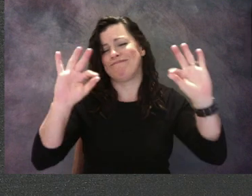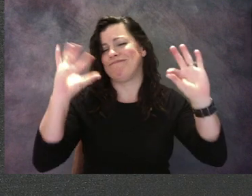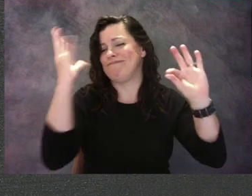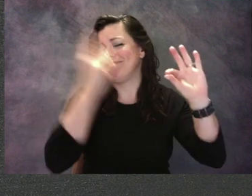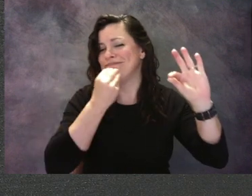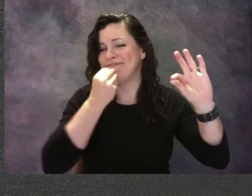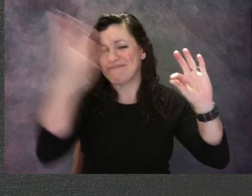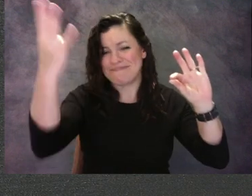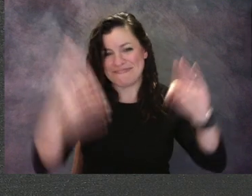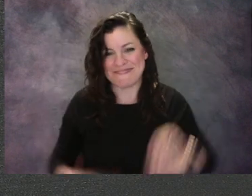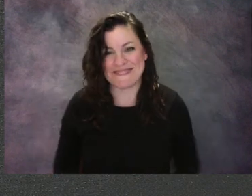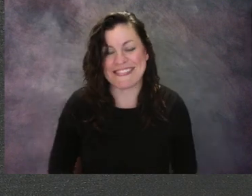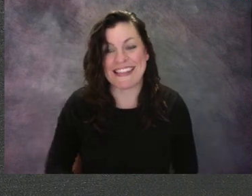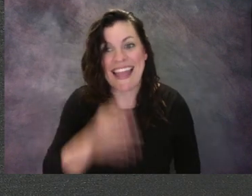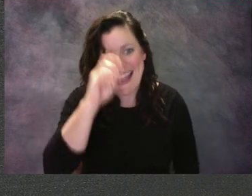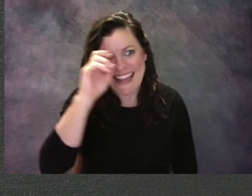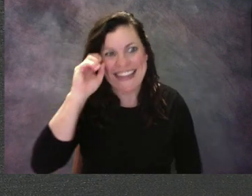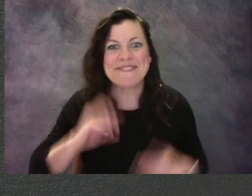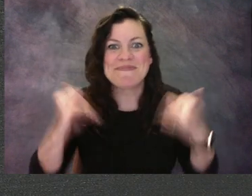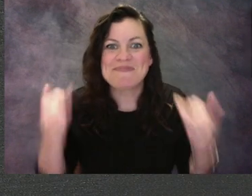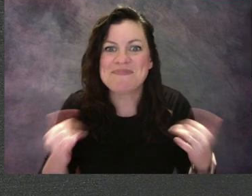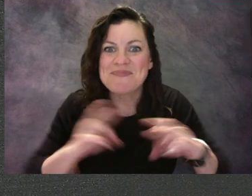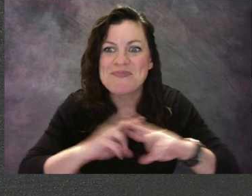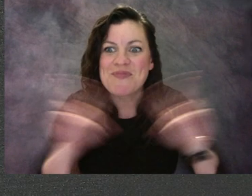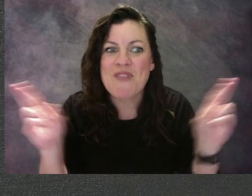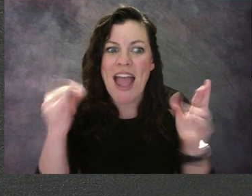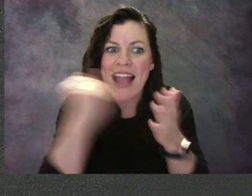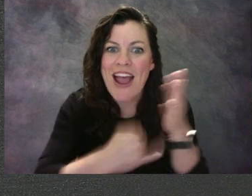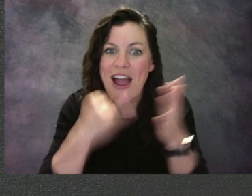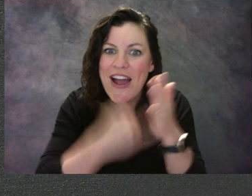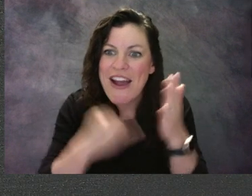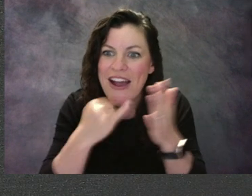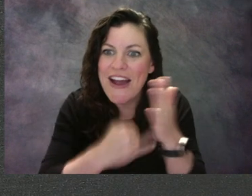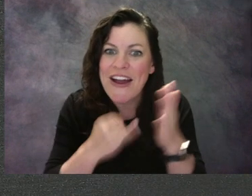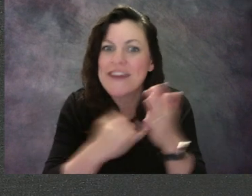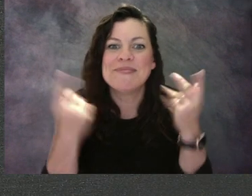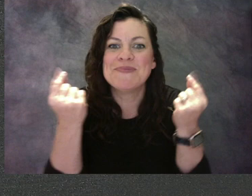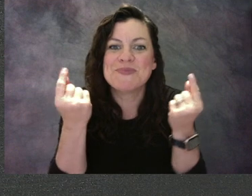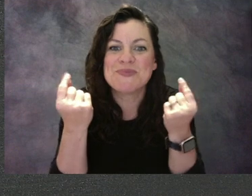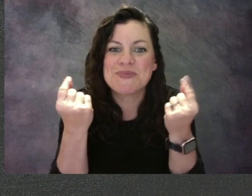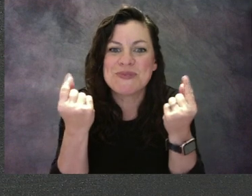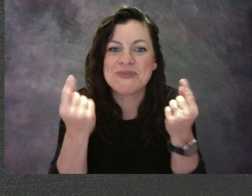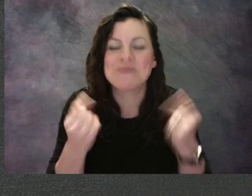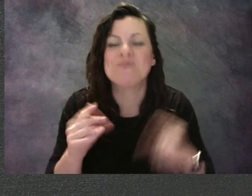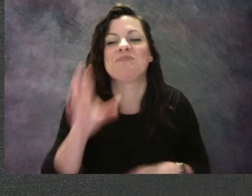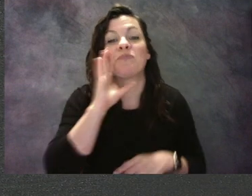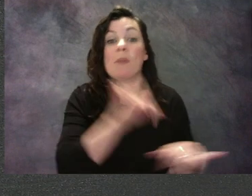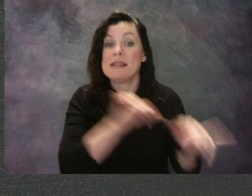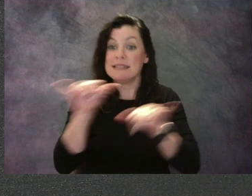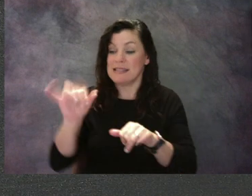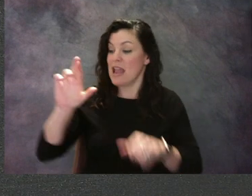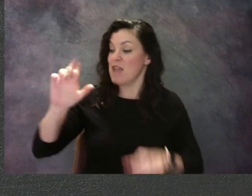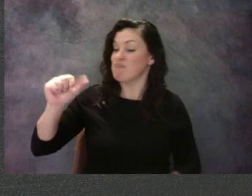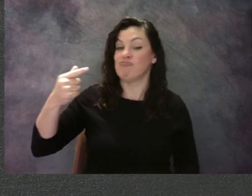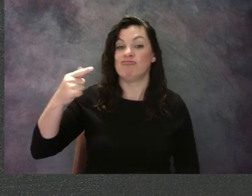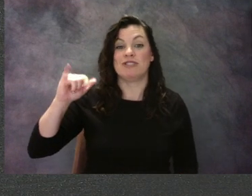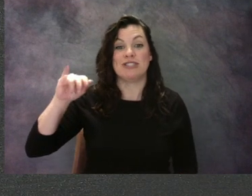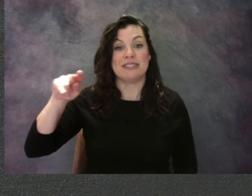Now we're ready to get started on our art project. I thought we would create something just like Regina did. We're gonna do a jungle scene and